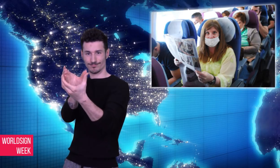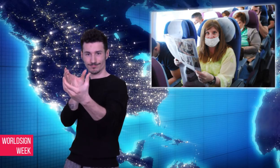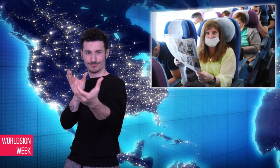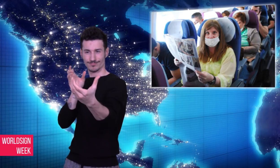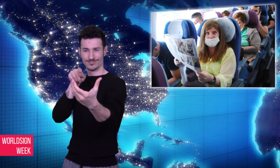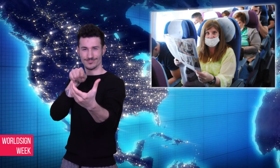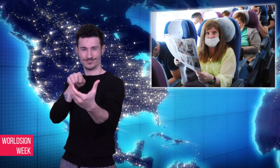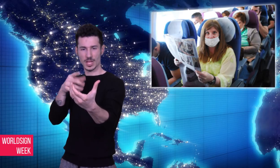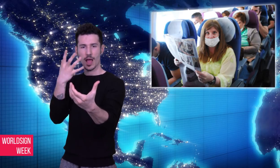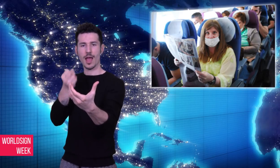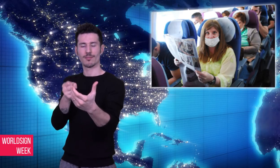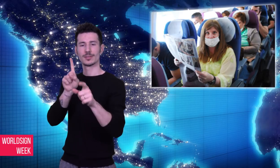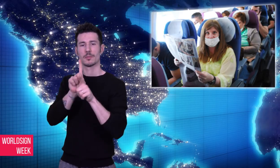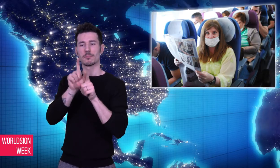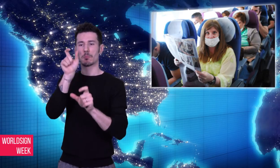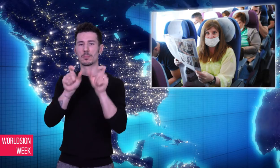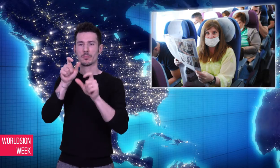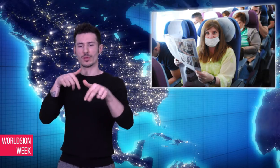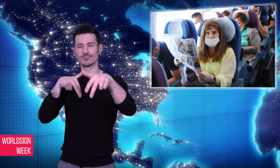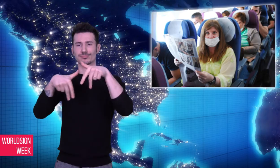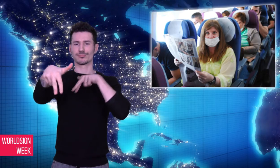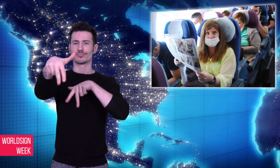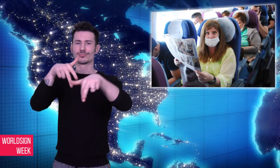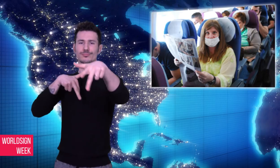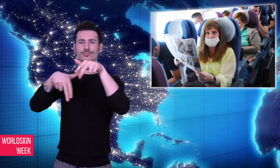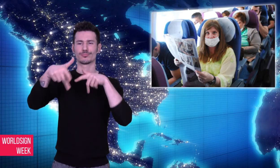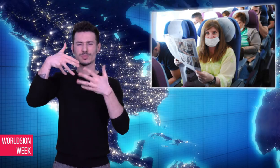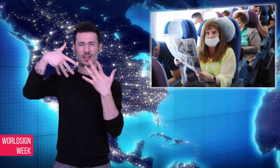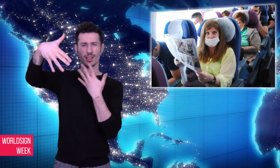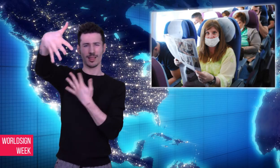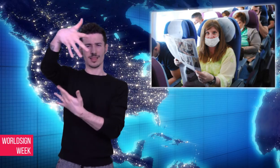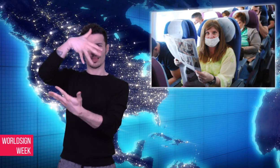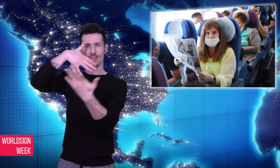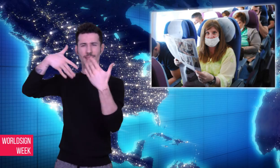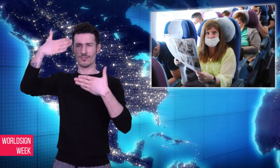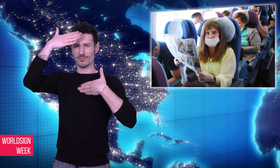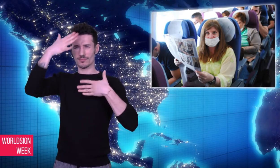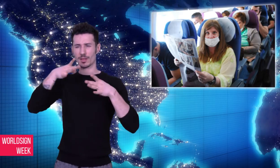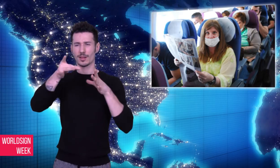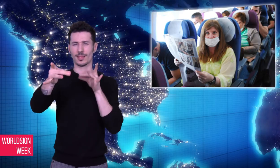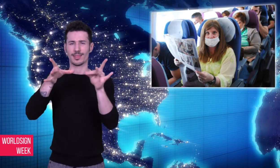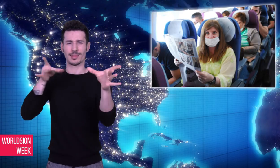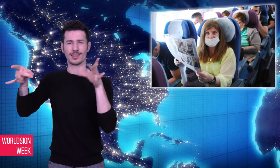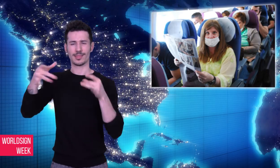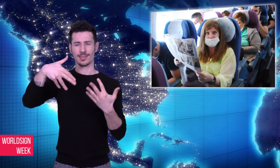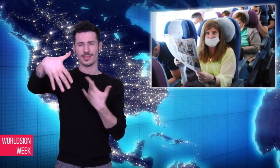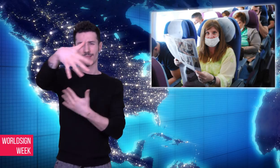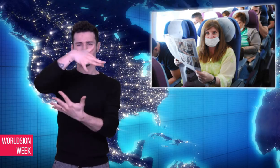that a window seat would keep passengers